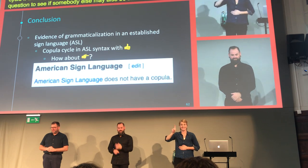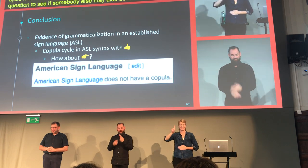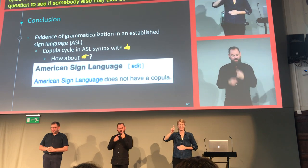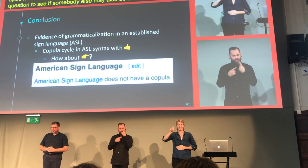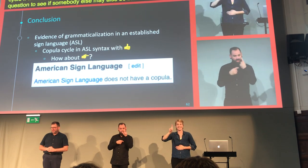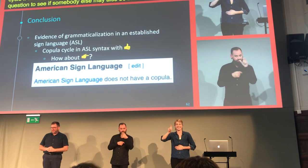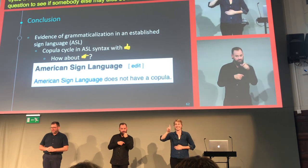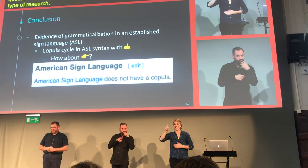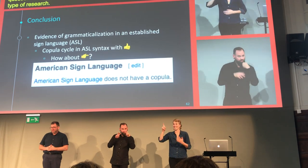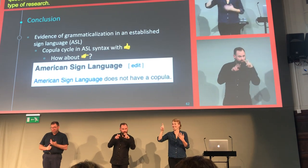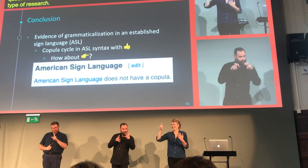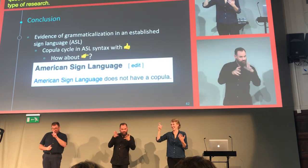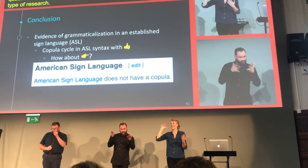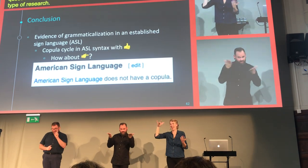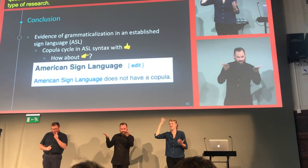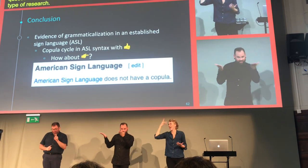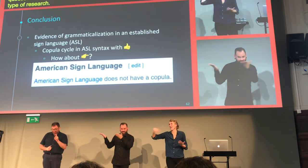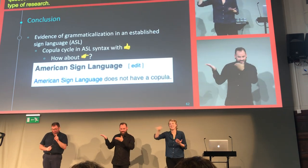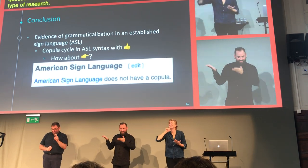So here's a question for you all.